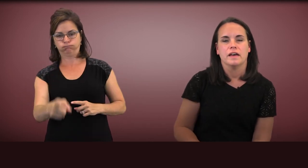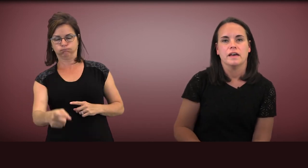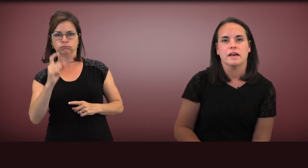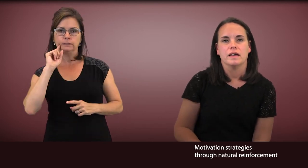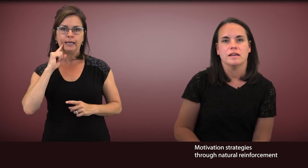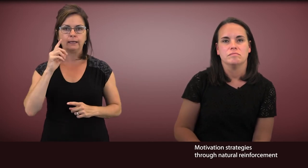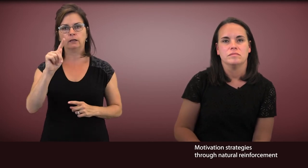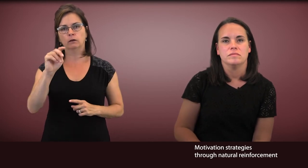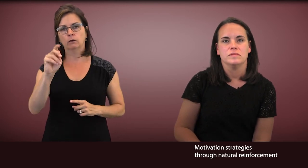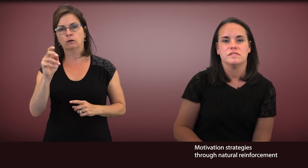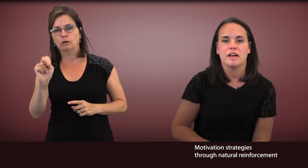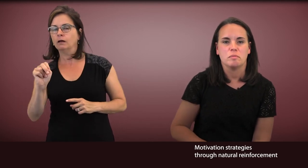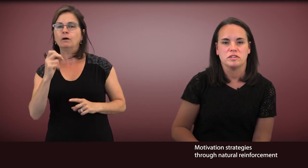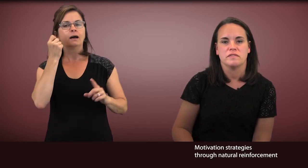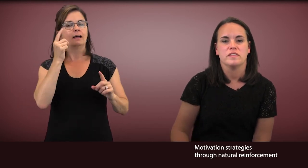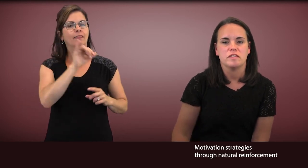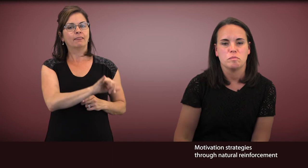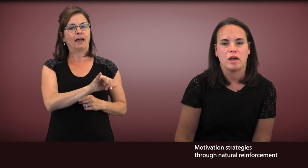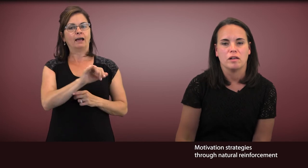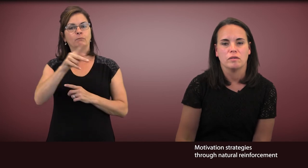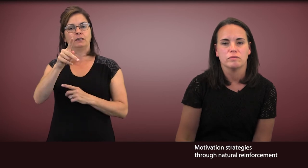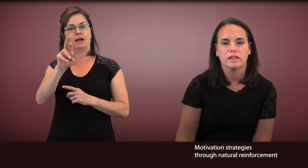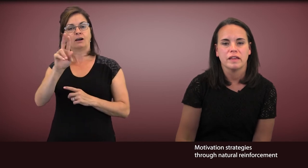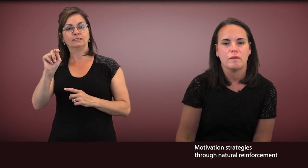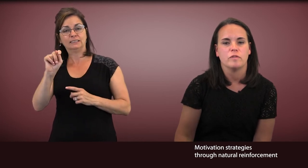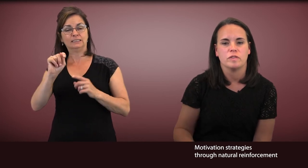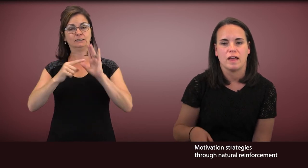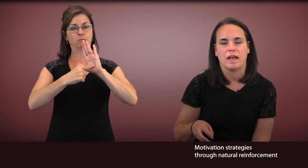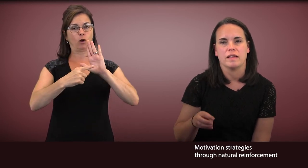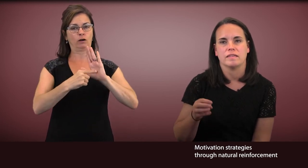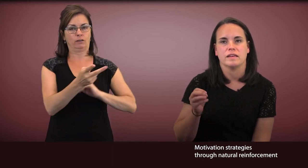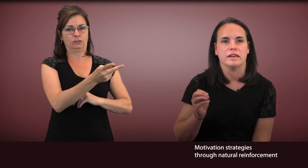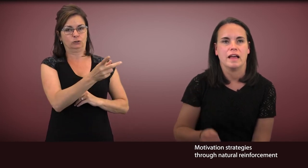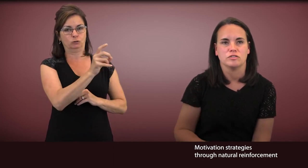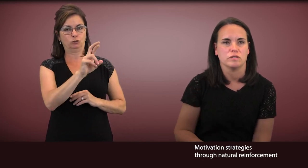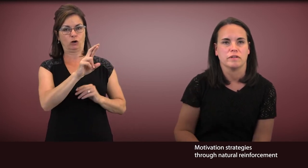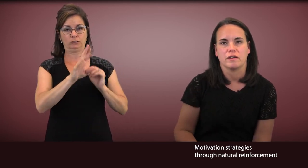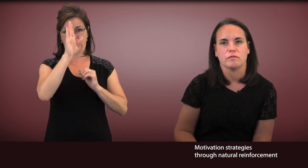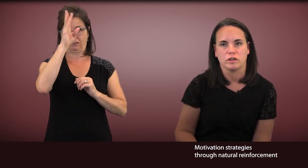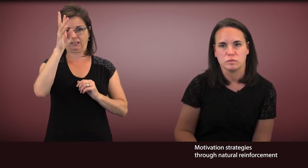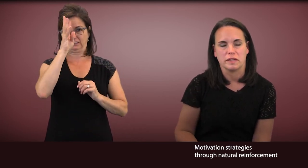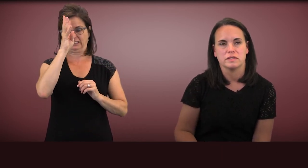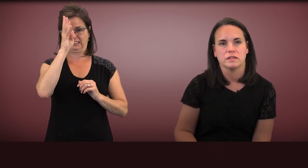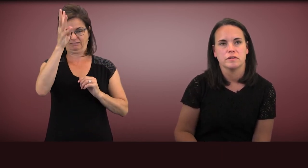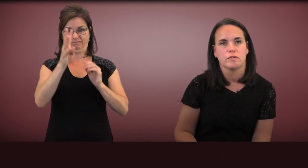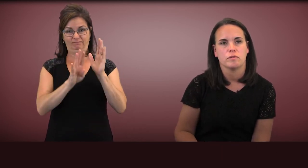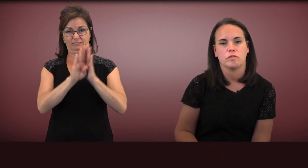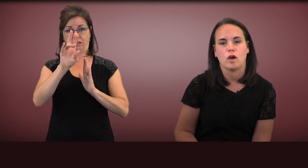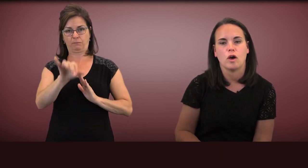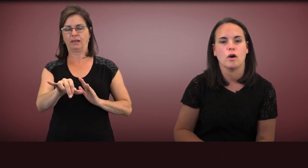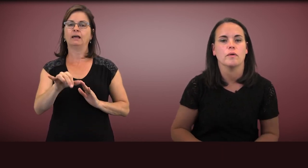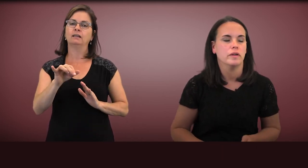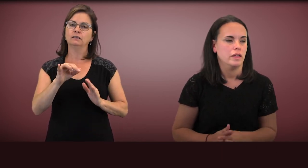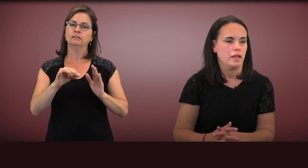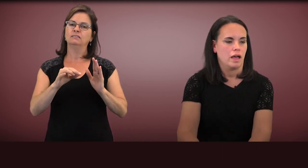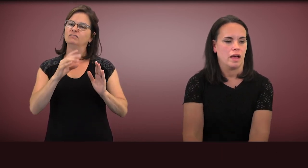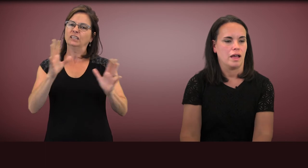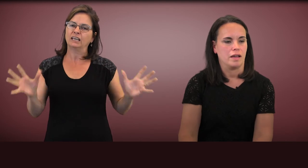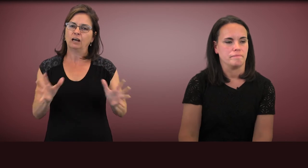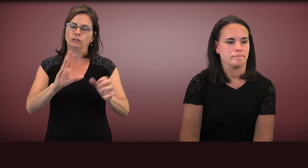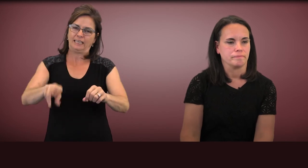the developers of this model really emphasize natural reinforcement,